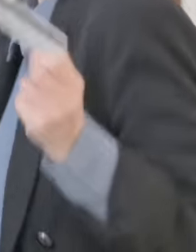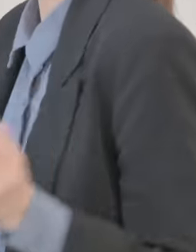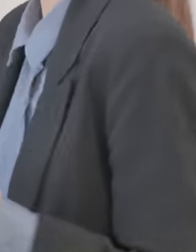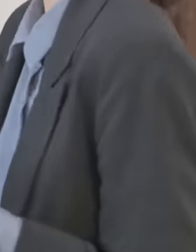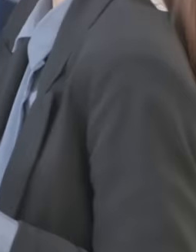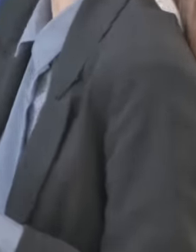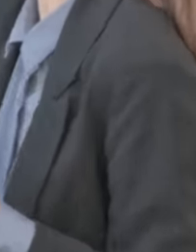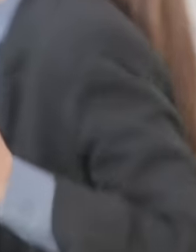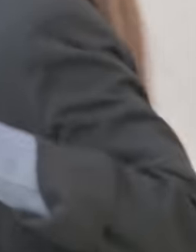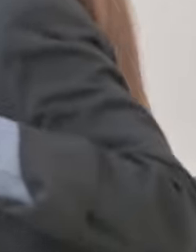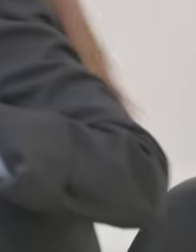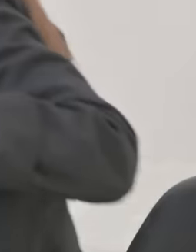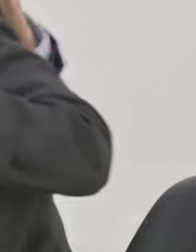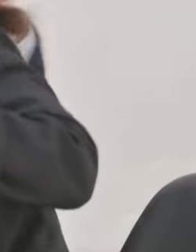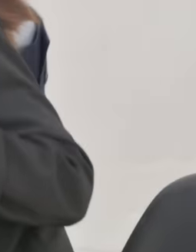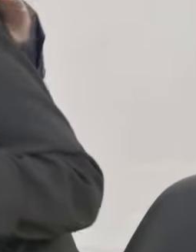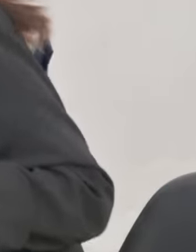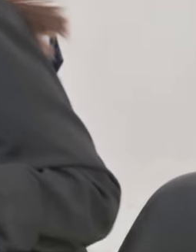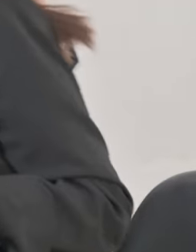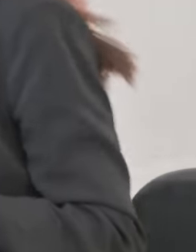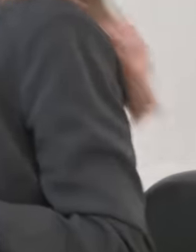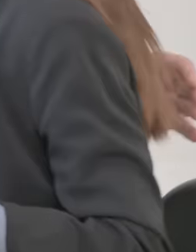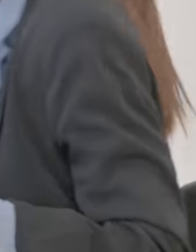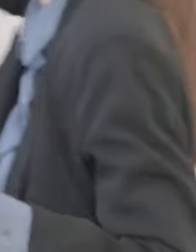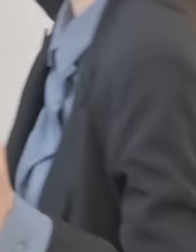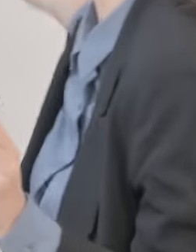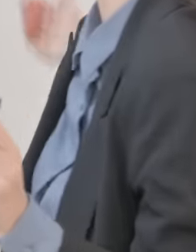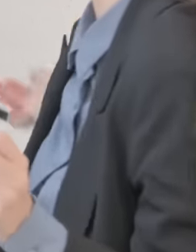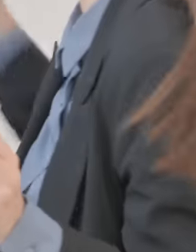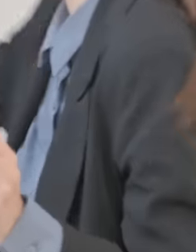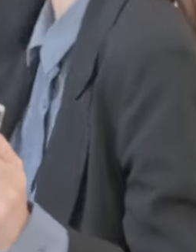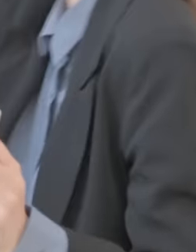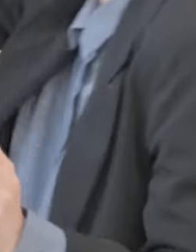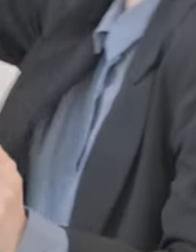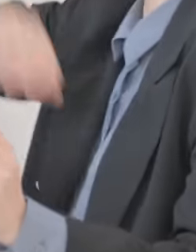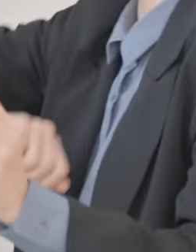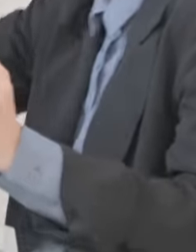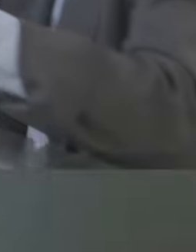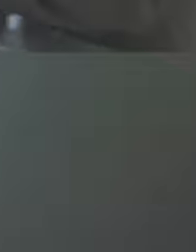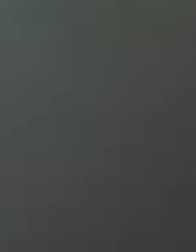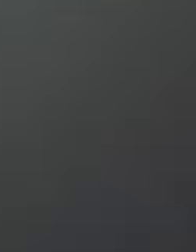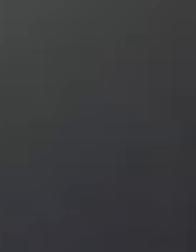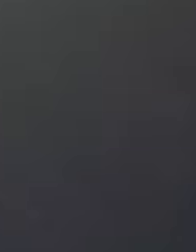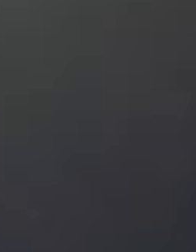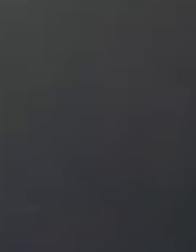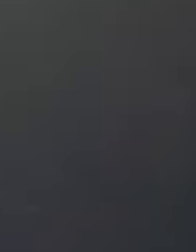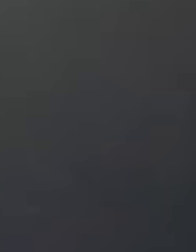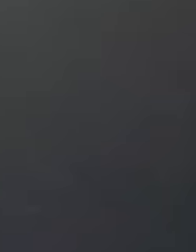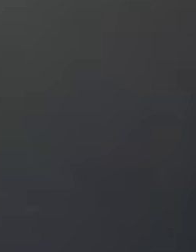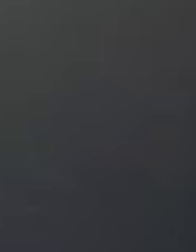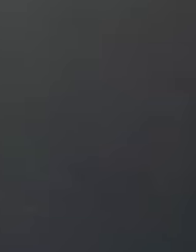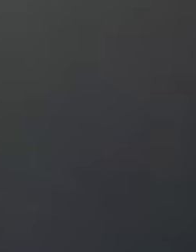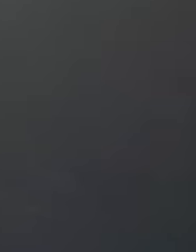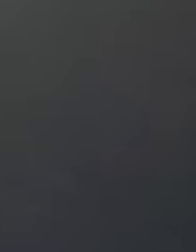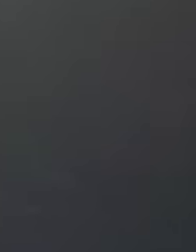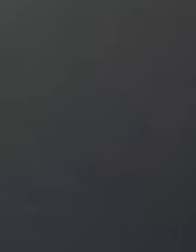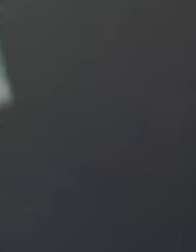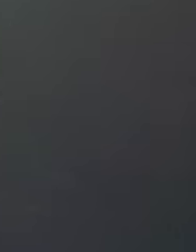same time was in charge of the Mexican organization against corruption just as